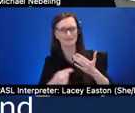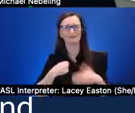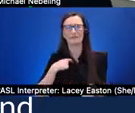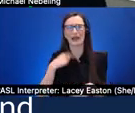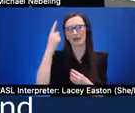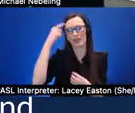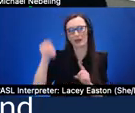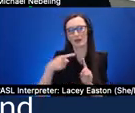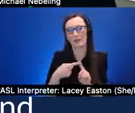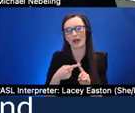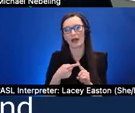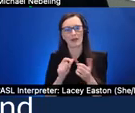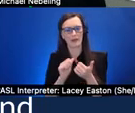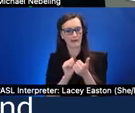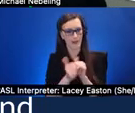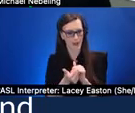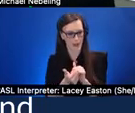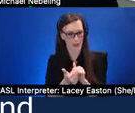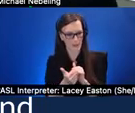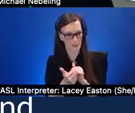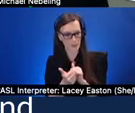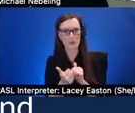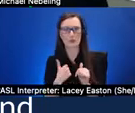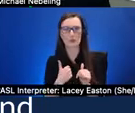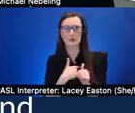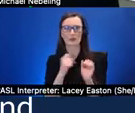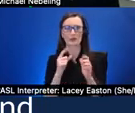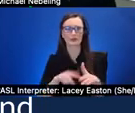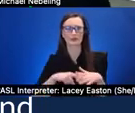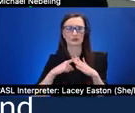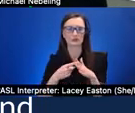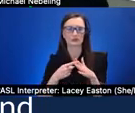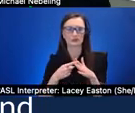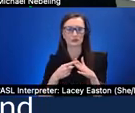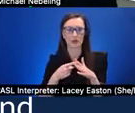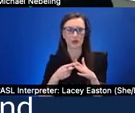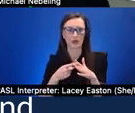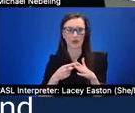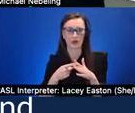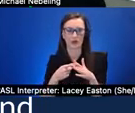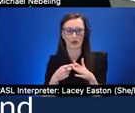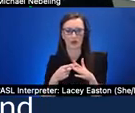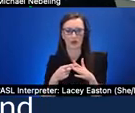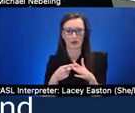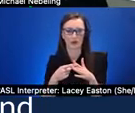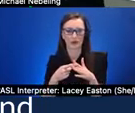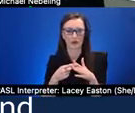ways that we can start to make some progress as we consider equity from the outset